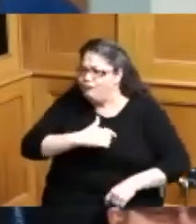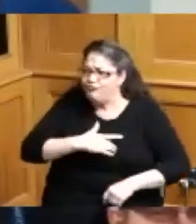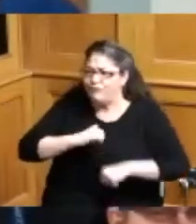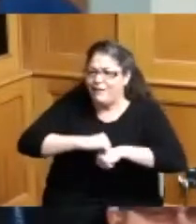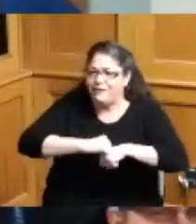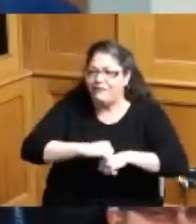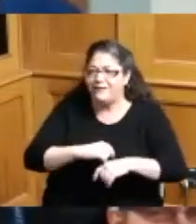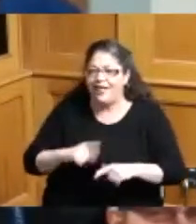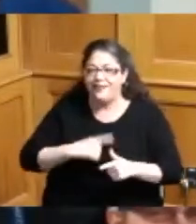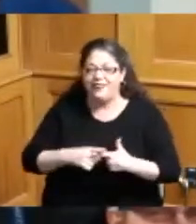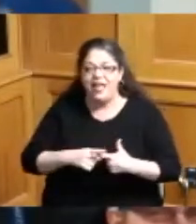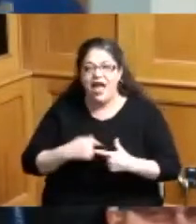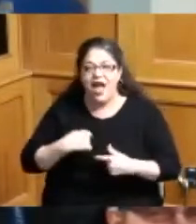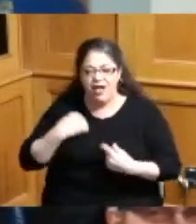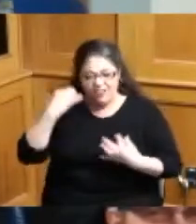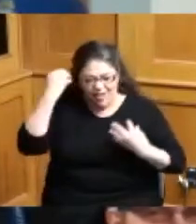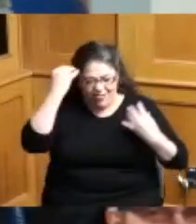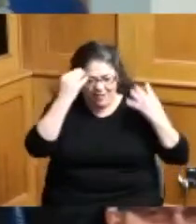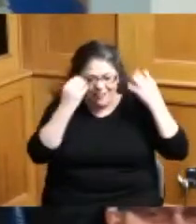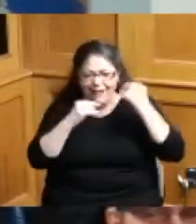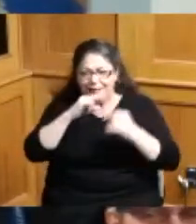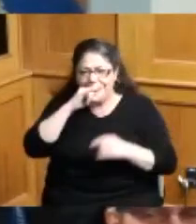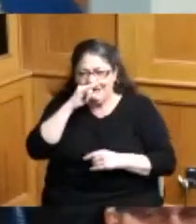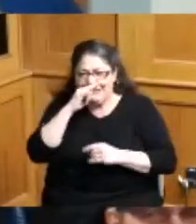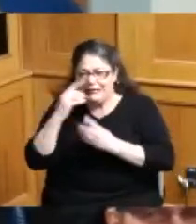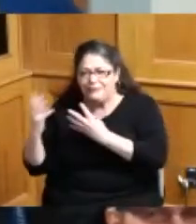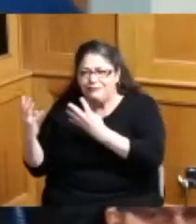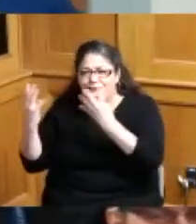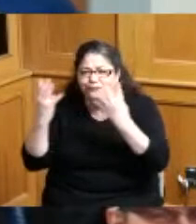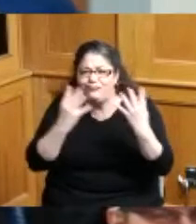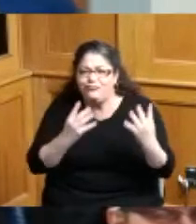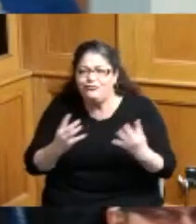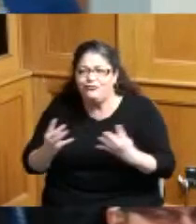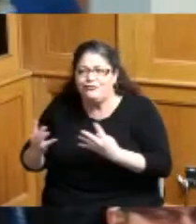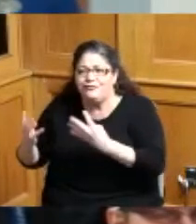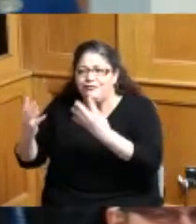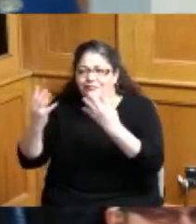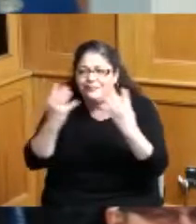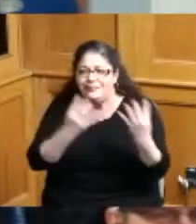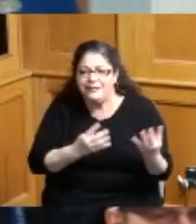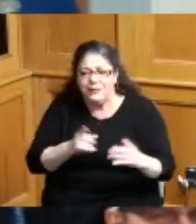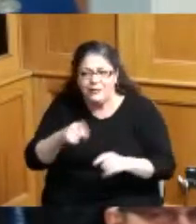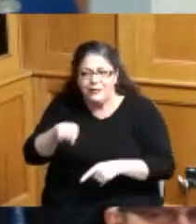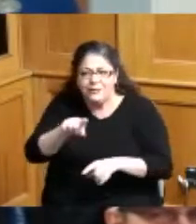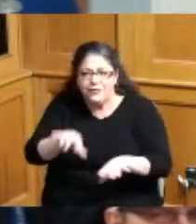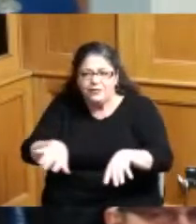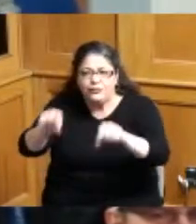up here I started thinking about all these kids and how y'all took the time to honor these kids